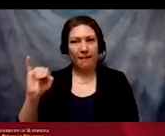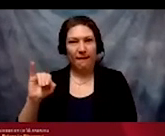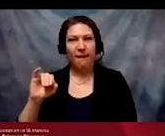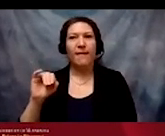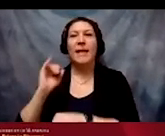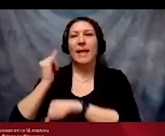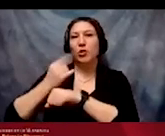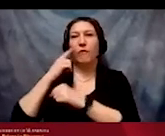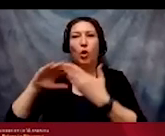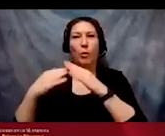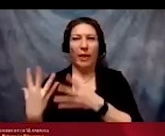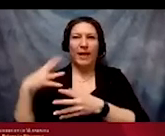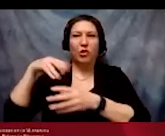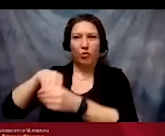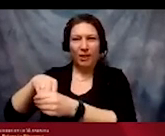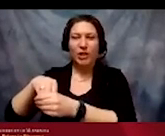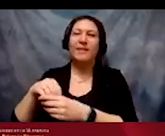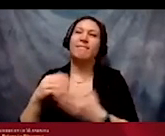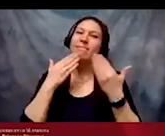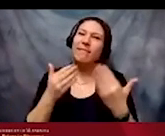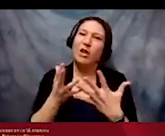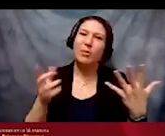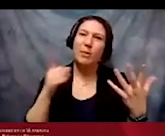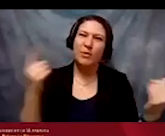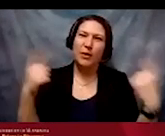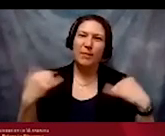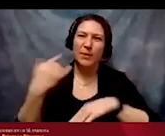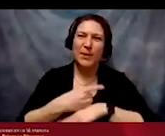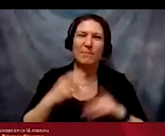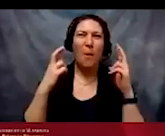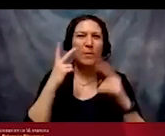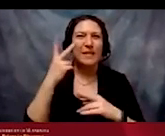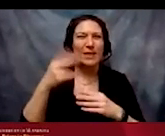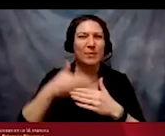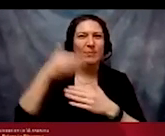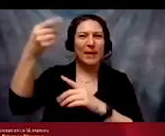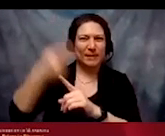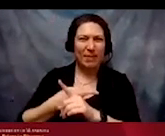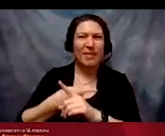Thank You so much for coming today. We hope to see you at the next session on March 30th.